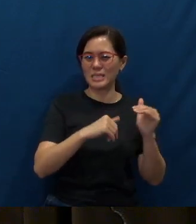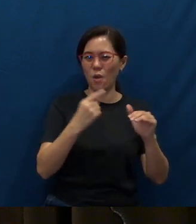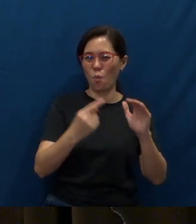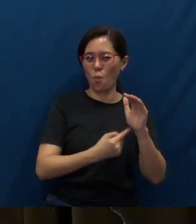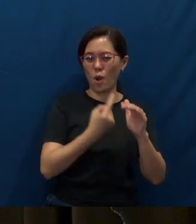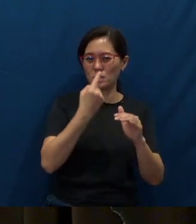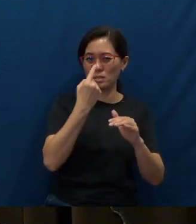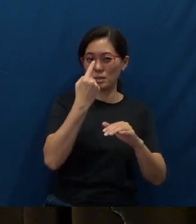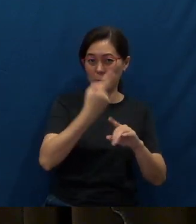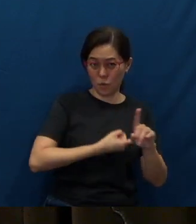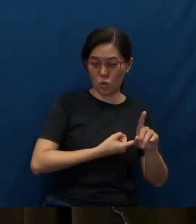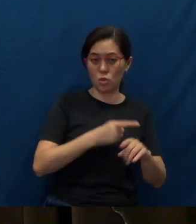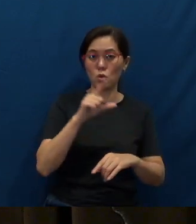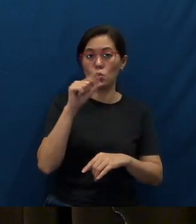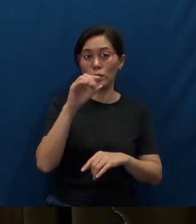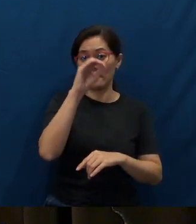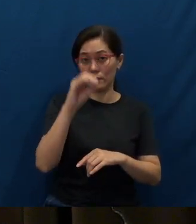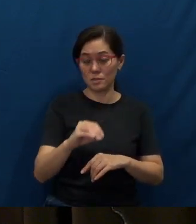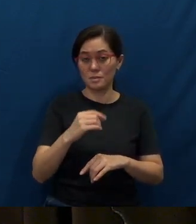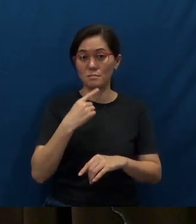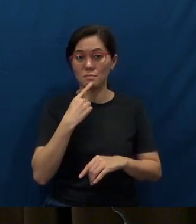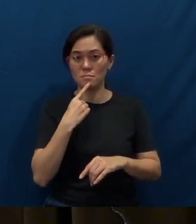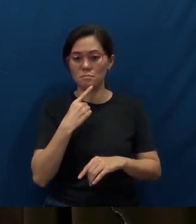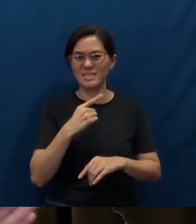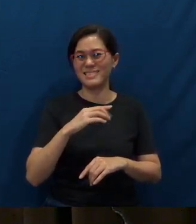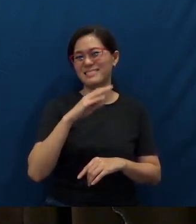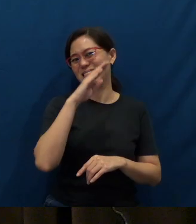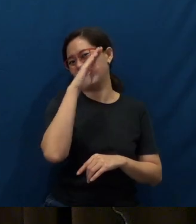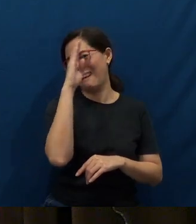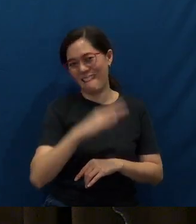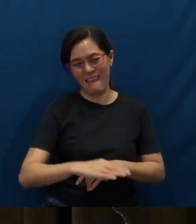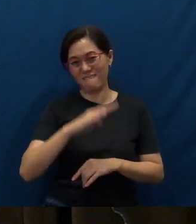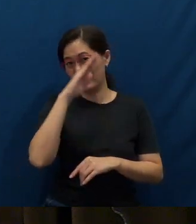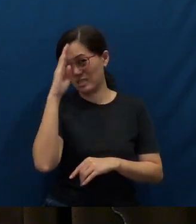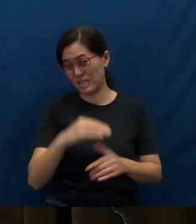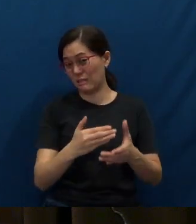20% indicated that they have never, ever done it before